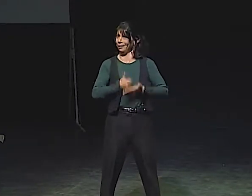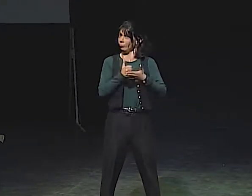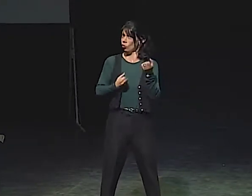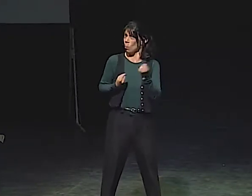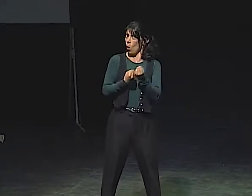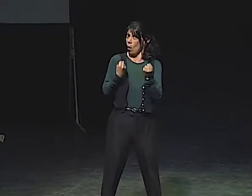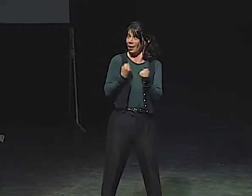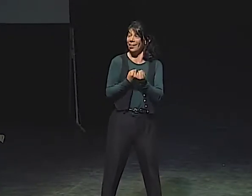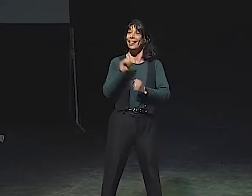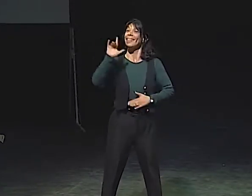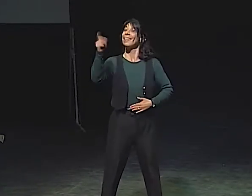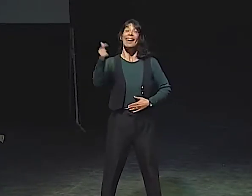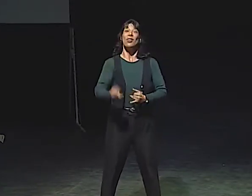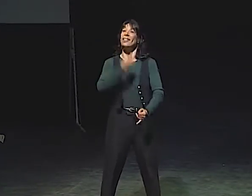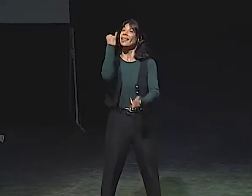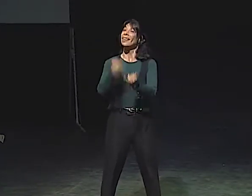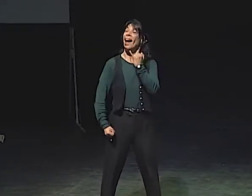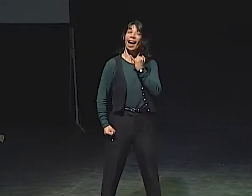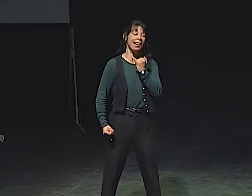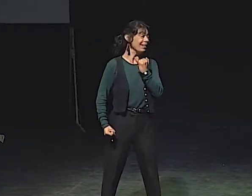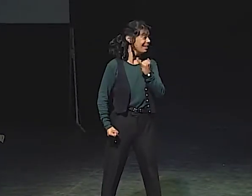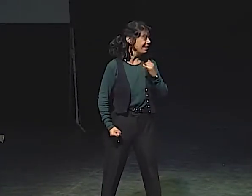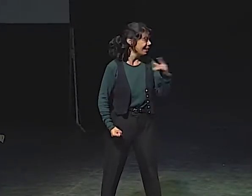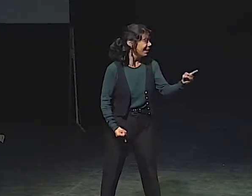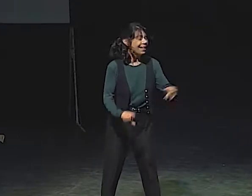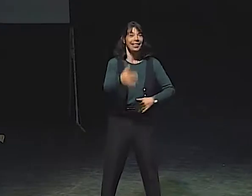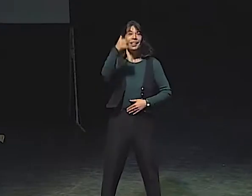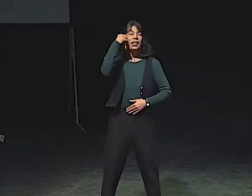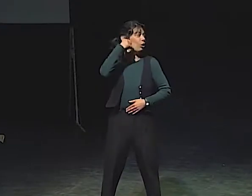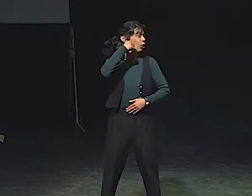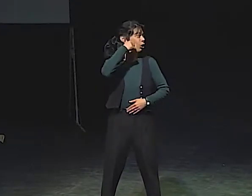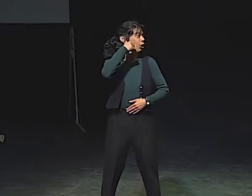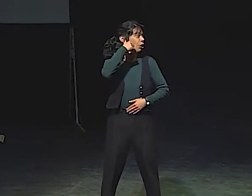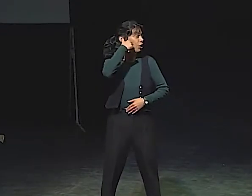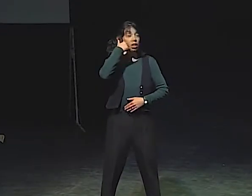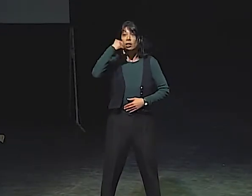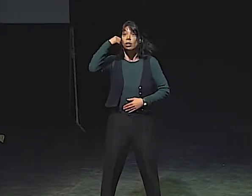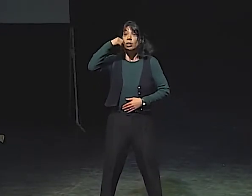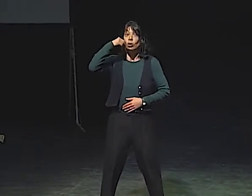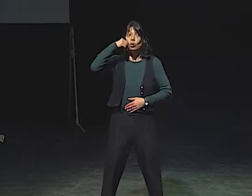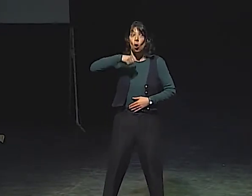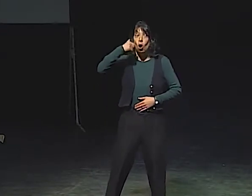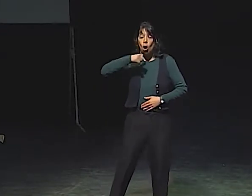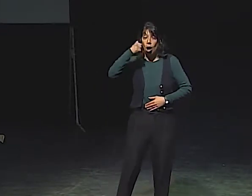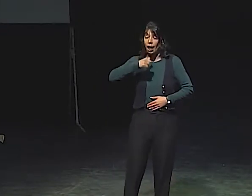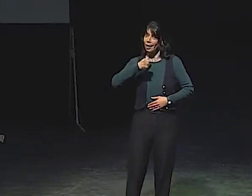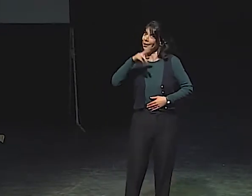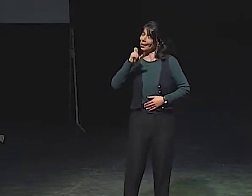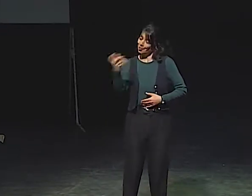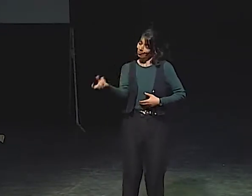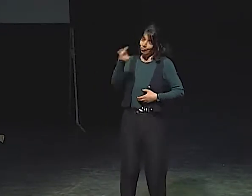AND THE BAG LADY IN THE LITTLE GIRL. THEY BECAME ONE, AND THAT REALLY HELPED TO SUPPORT IT. AT THE END....